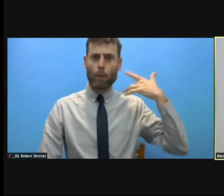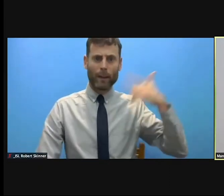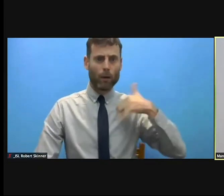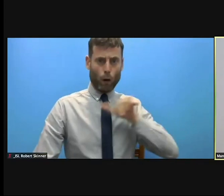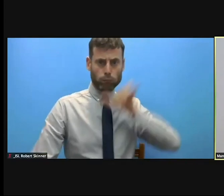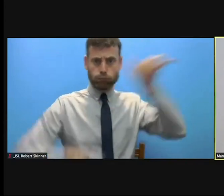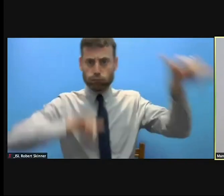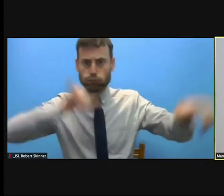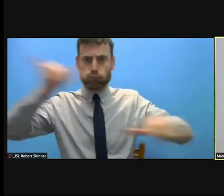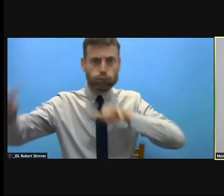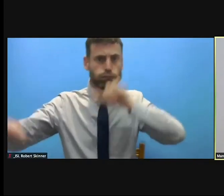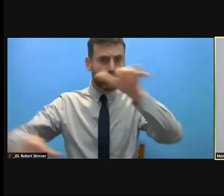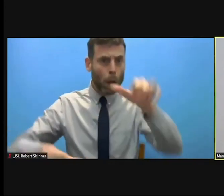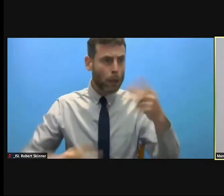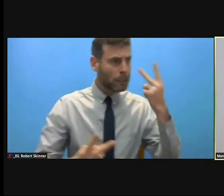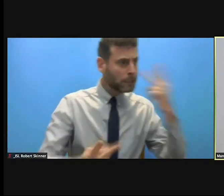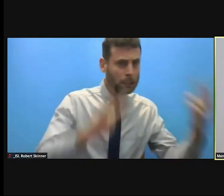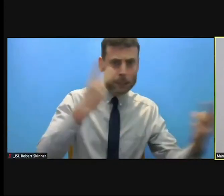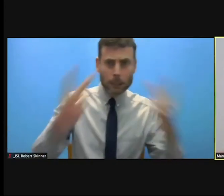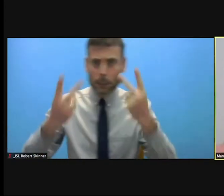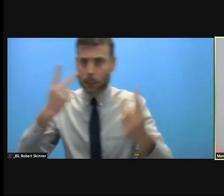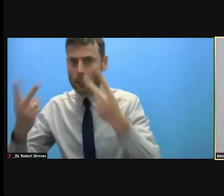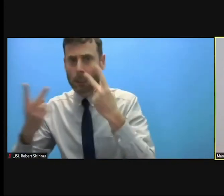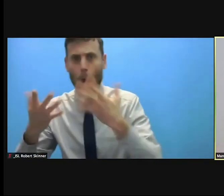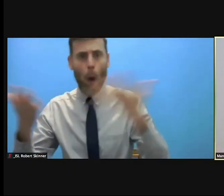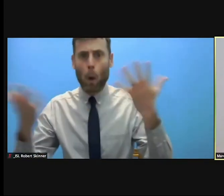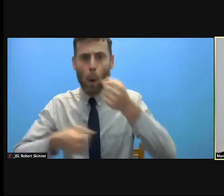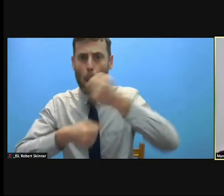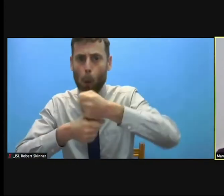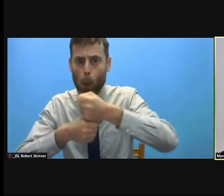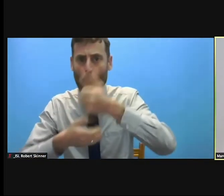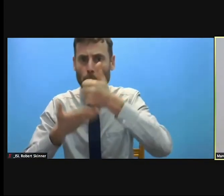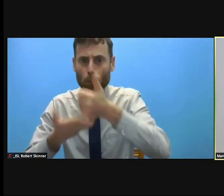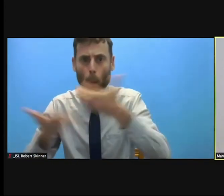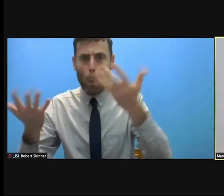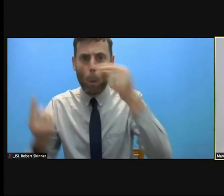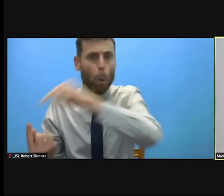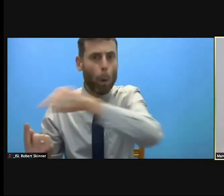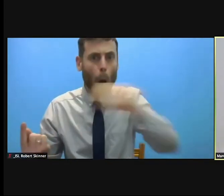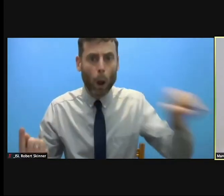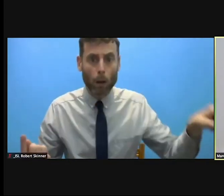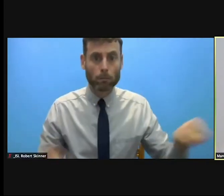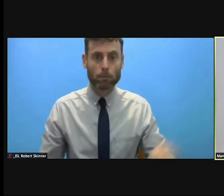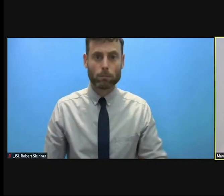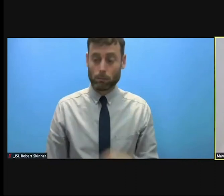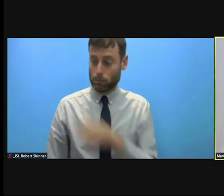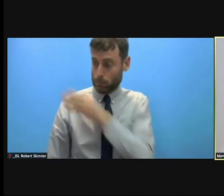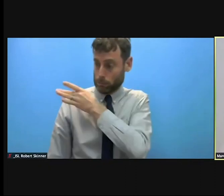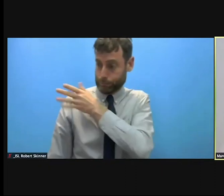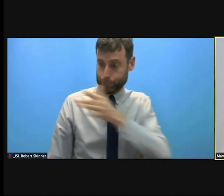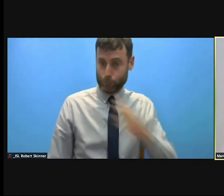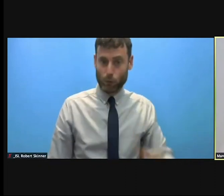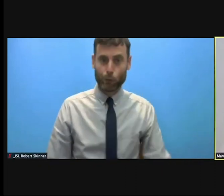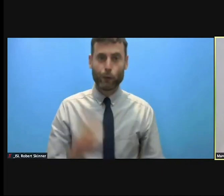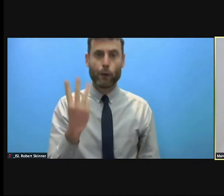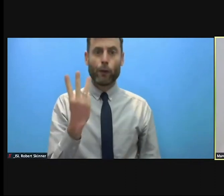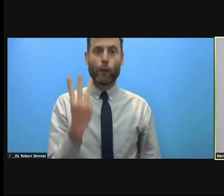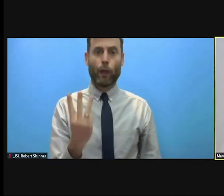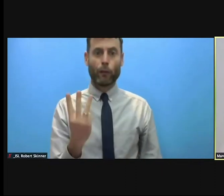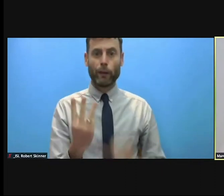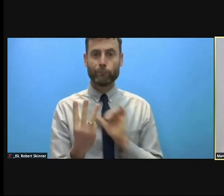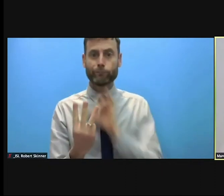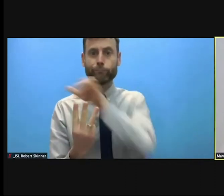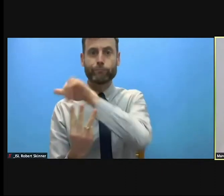to adjust our activities and to be updated of the needs in the field. This issue of